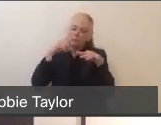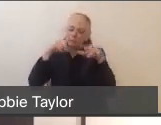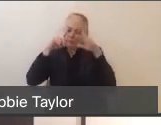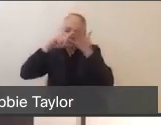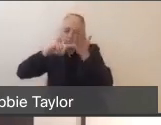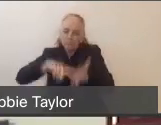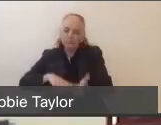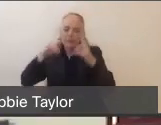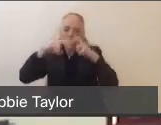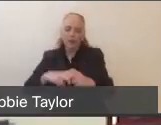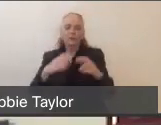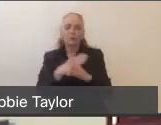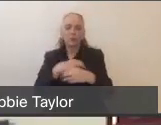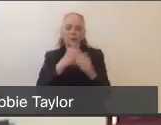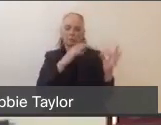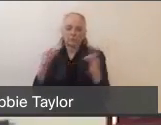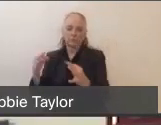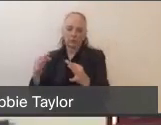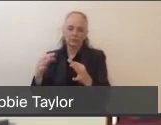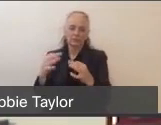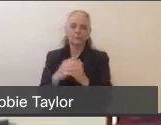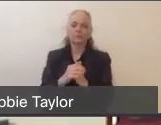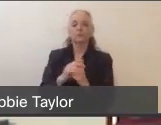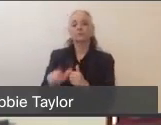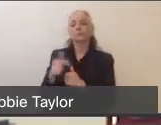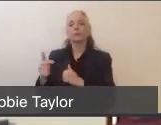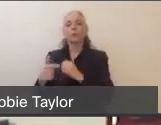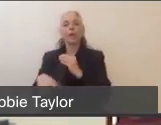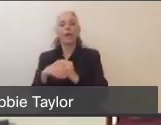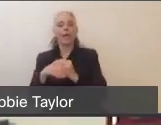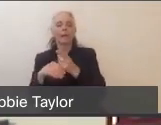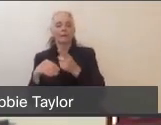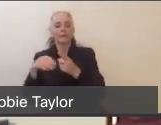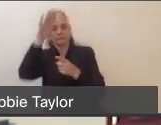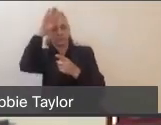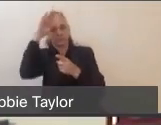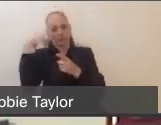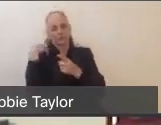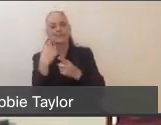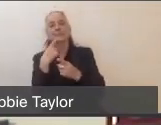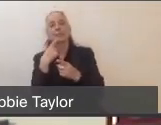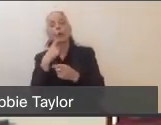is that as the curve starts to flatten, when it comes to surge planning pre-hospital care,